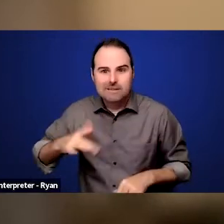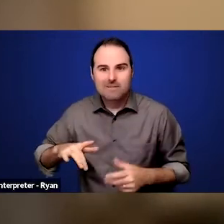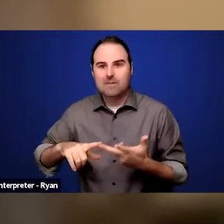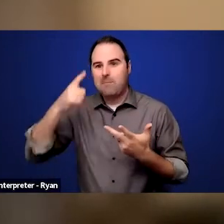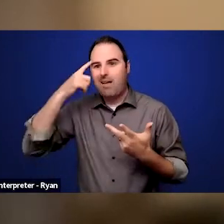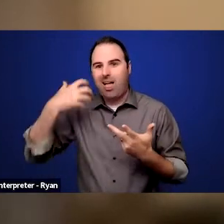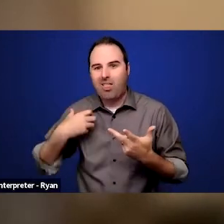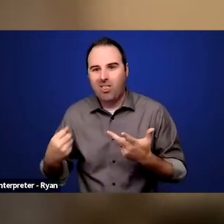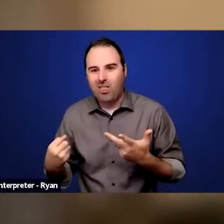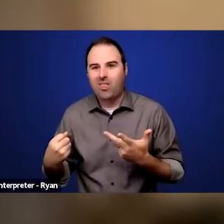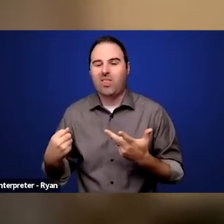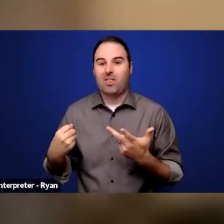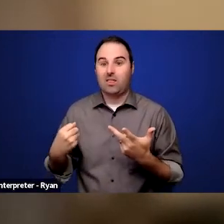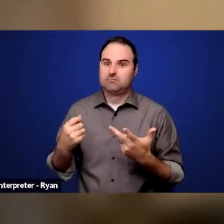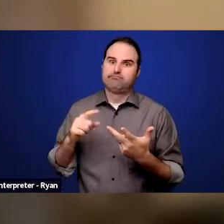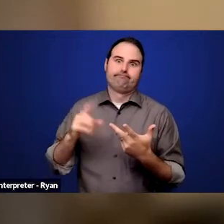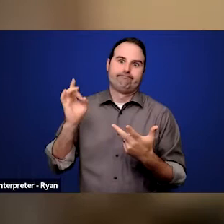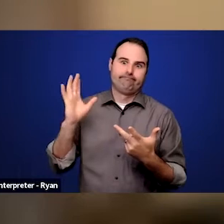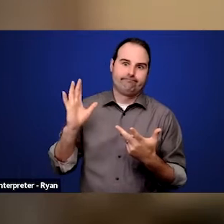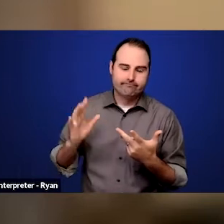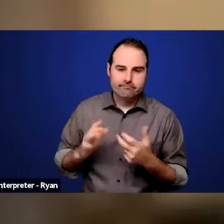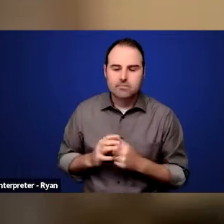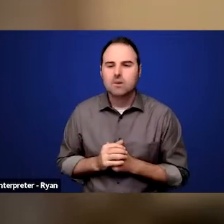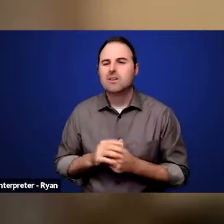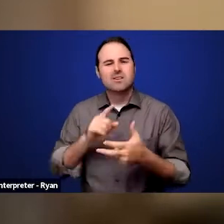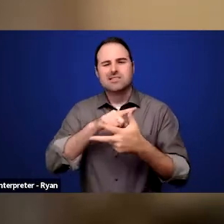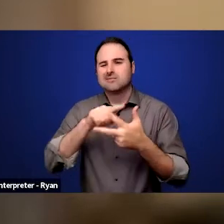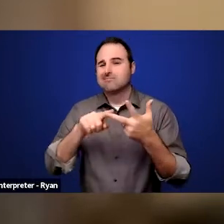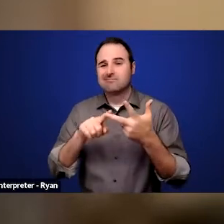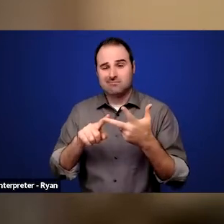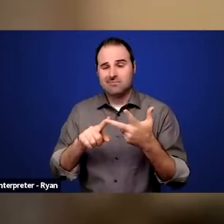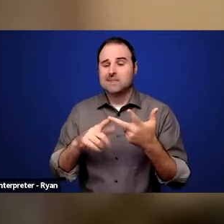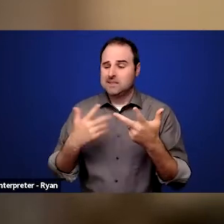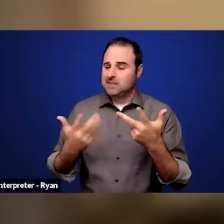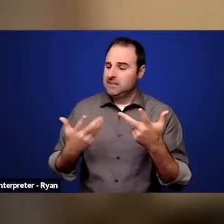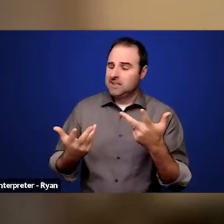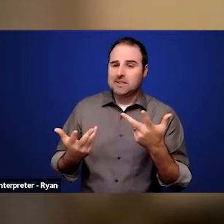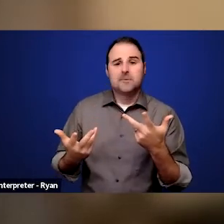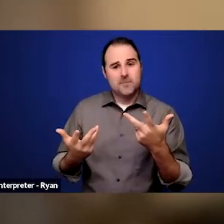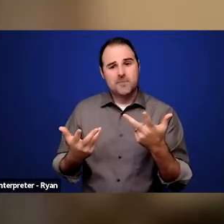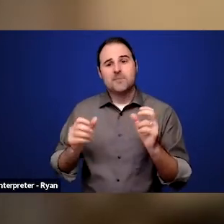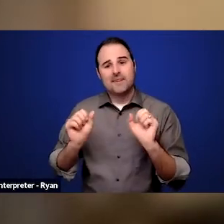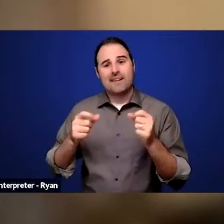and all of these can create situations where employees can be more productive